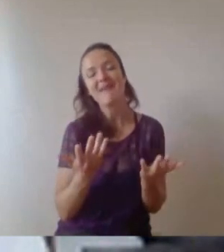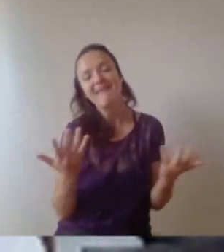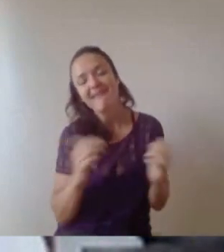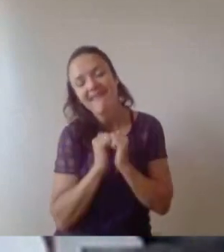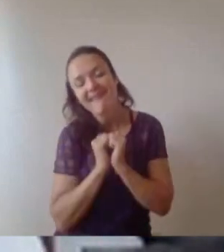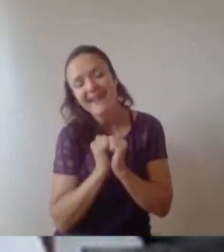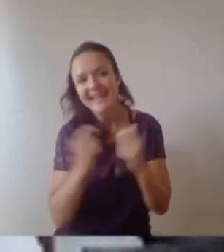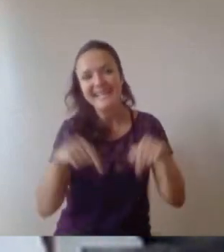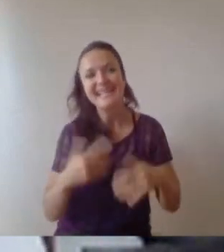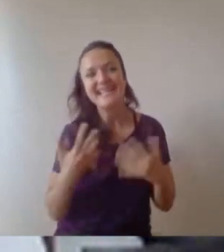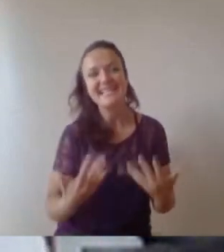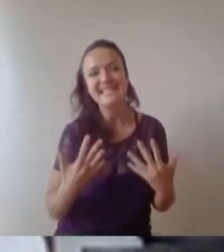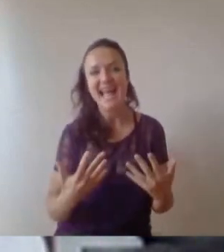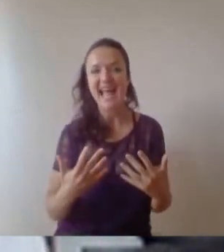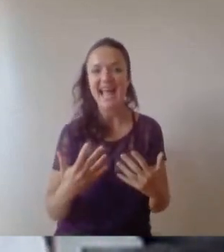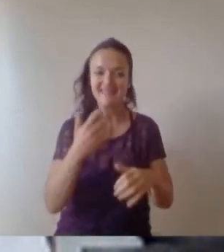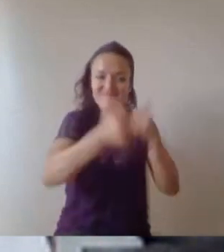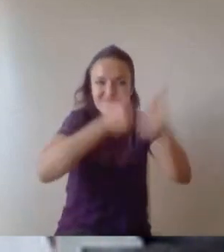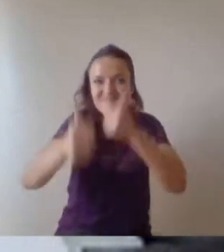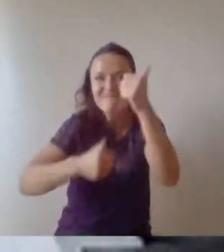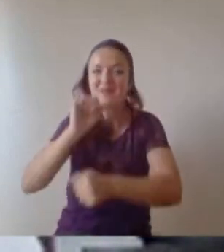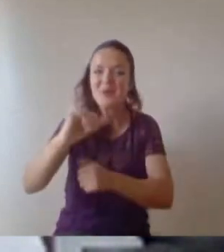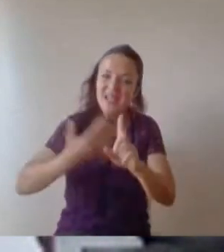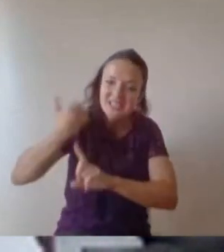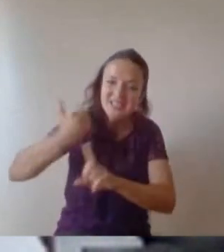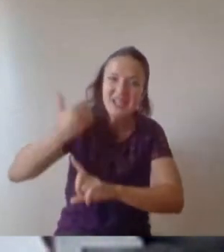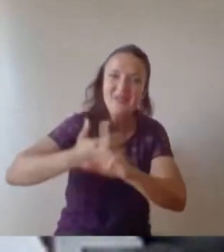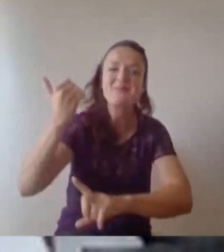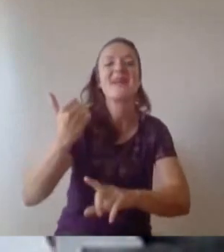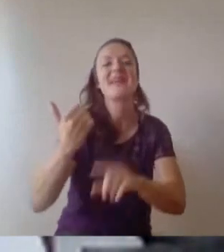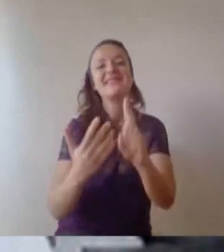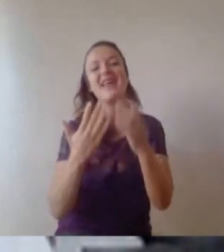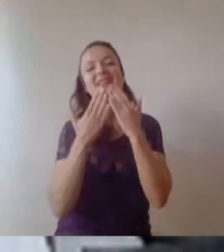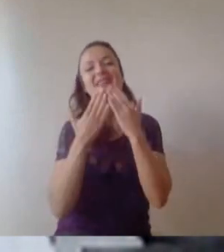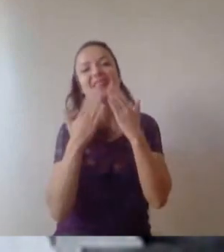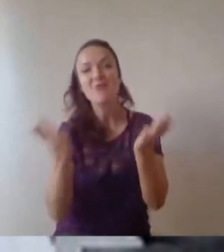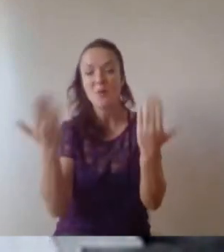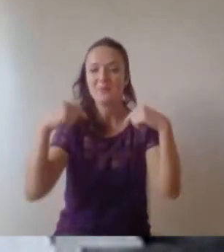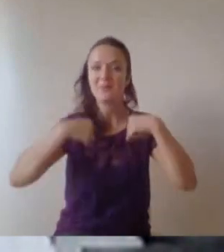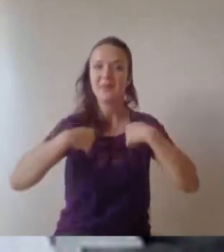achievements and thank you for having me here as part of your special celebration day today. That film just brought back a hell of a